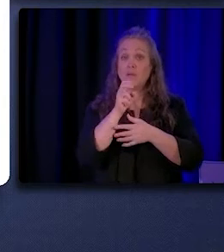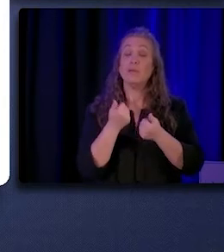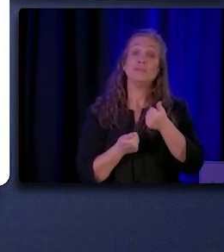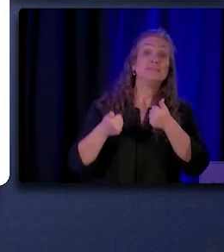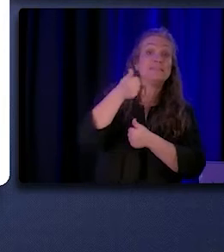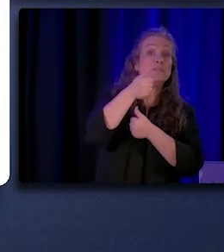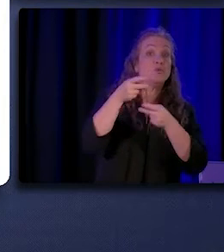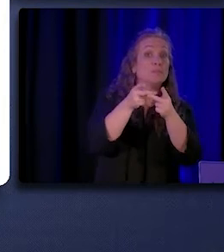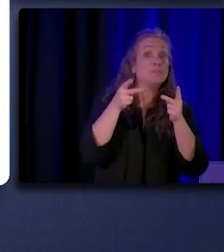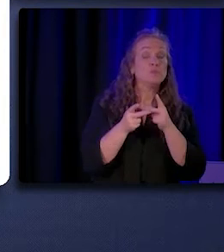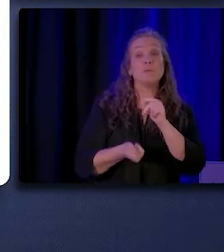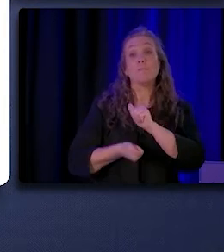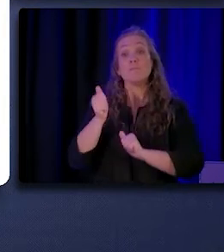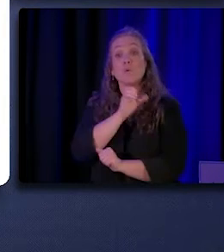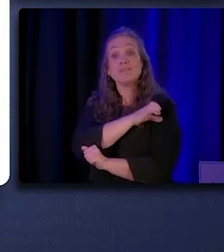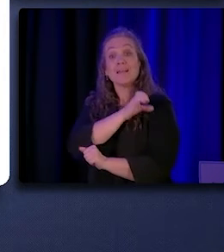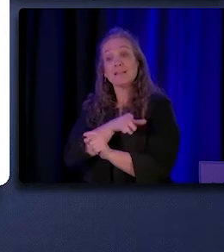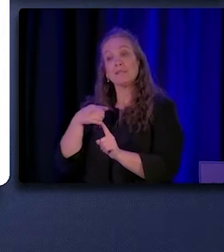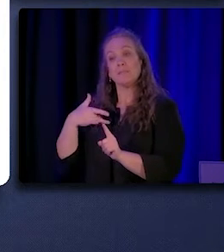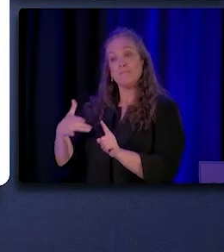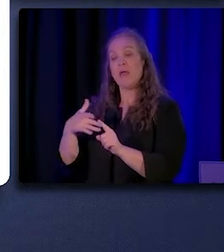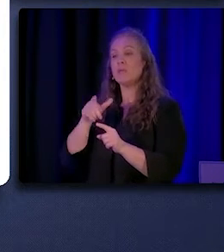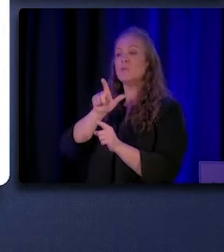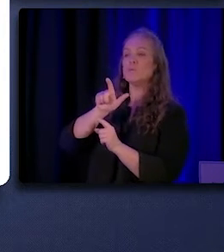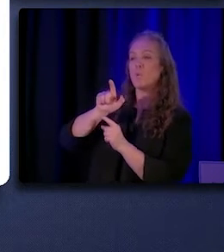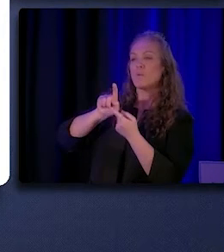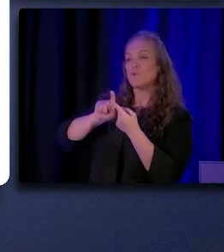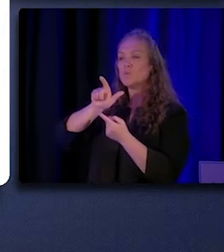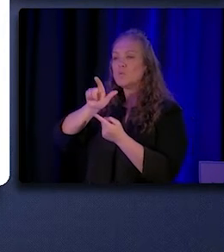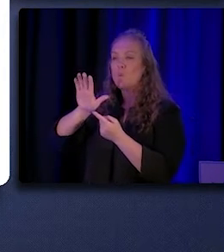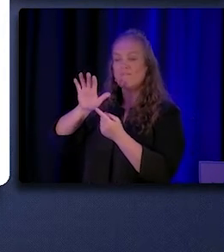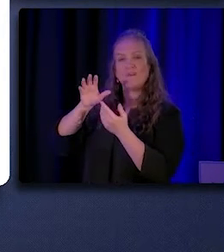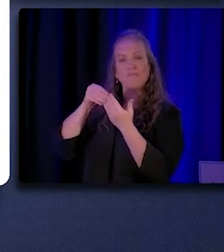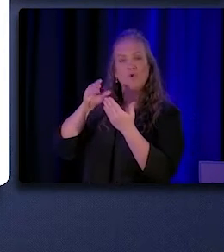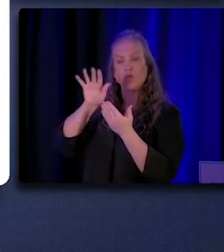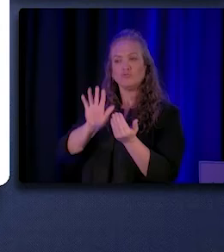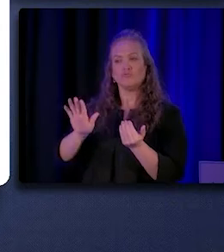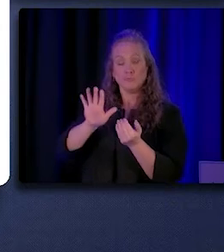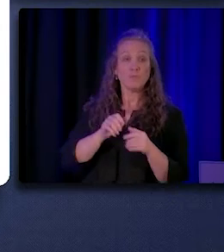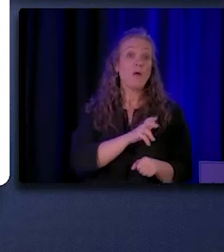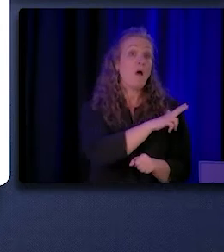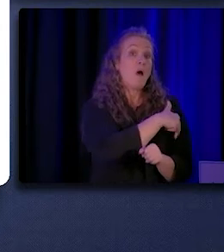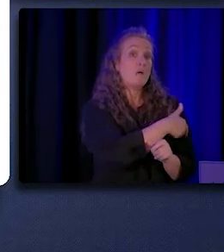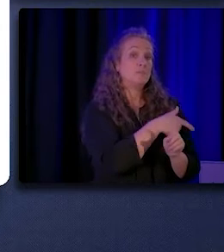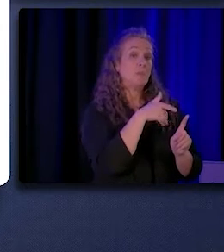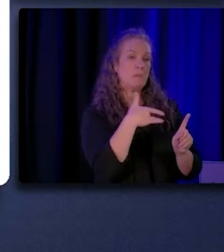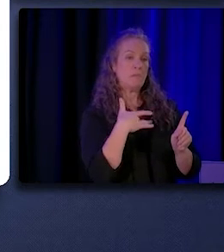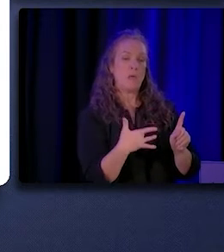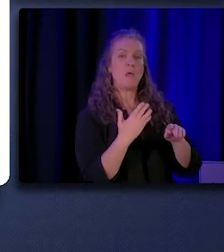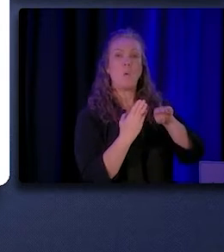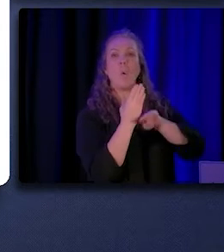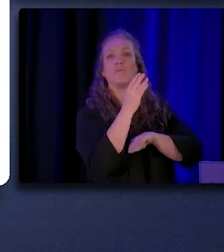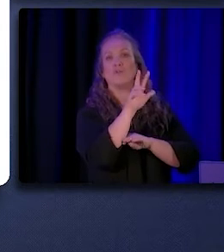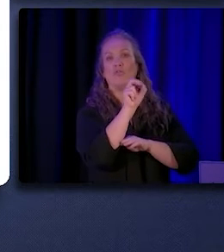most clinics reported paying between 21 to $25 per hour, and most hospitals reported paying at more than $30 per hour.